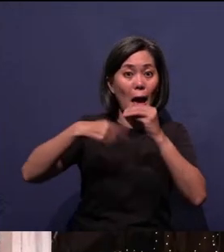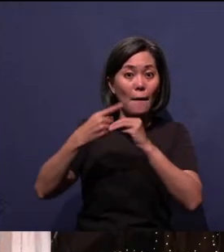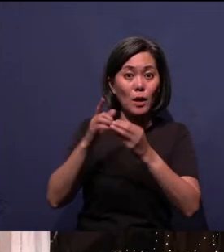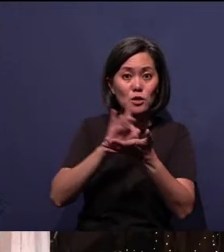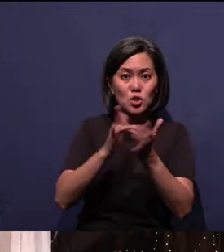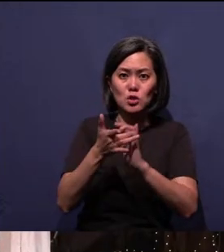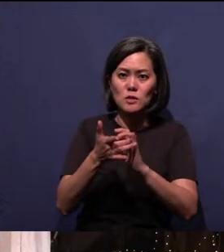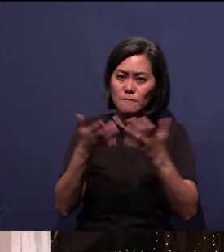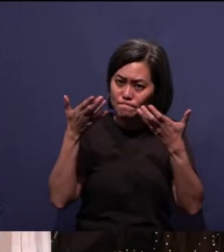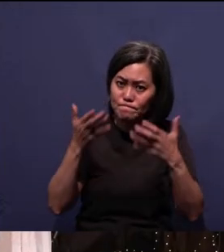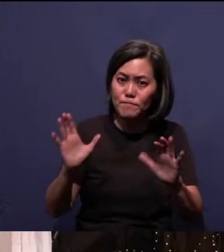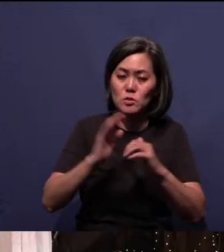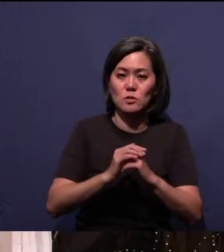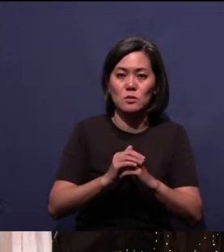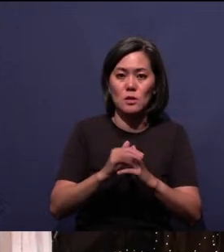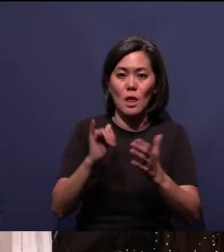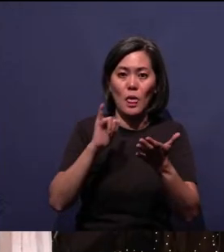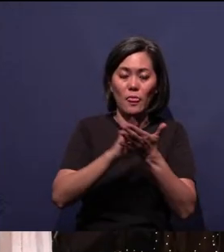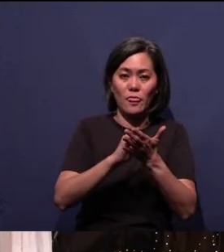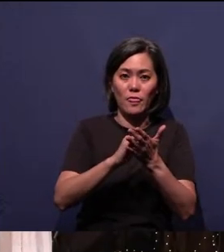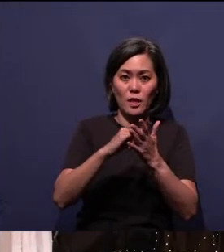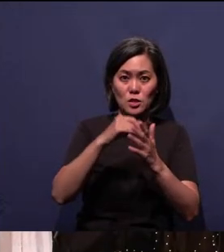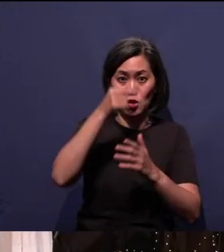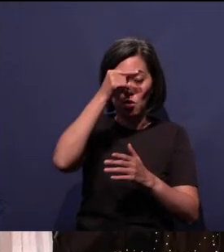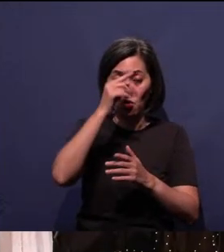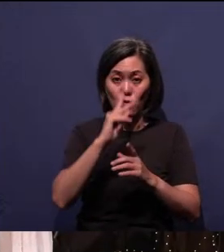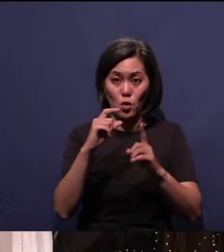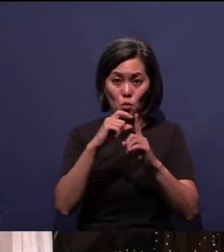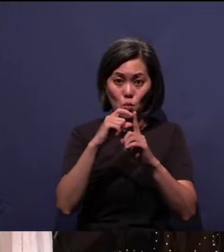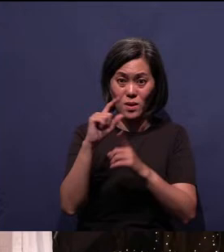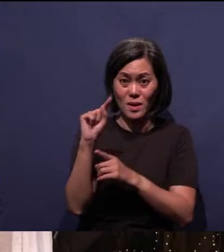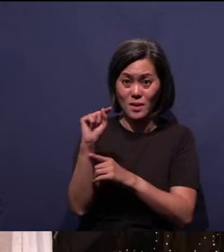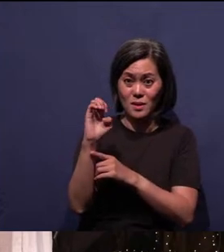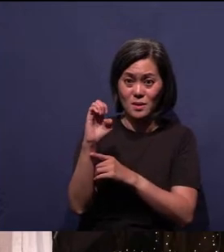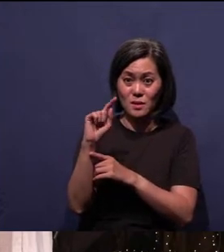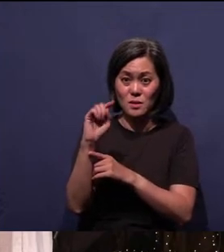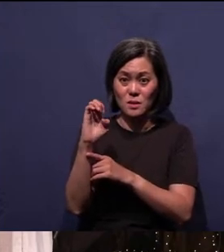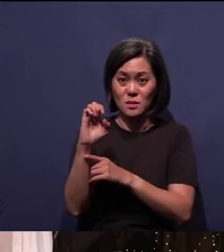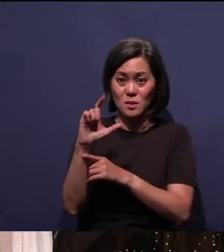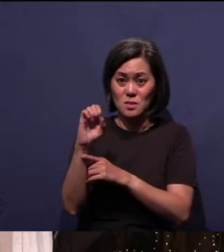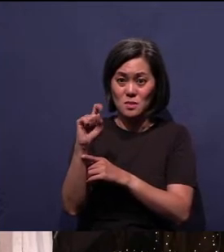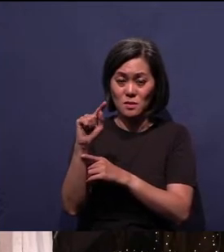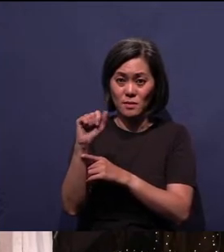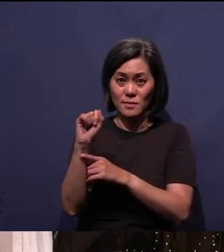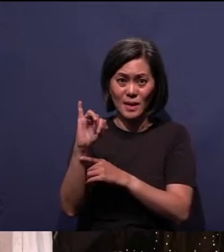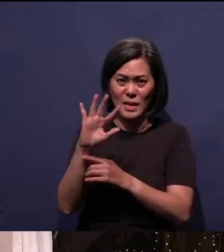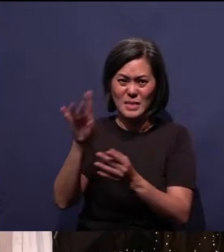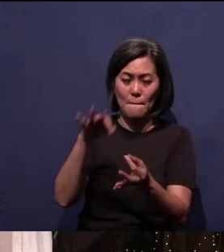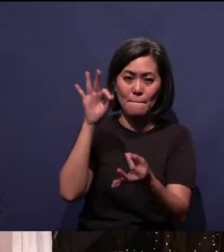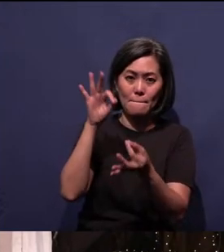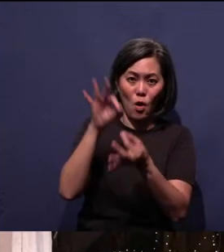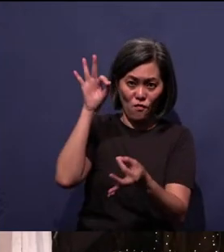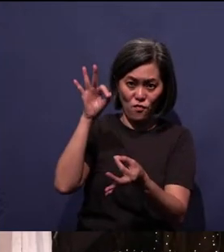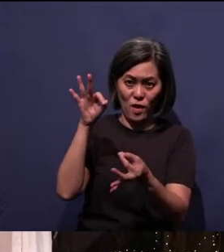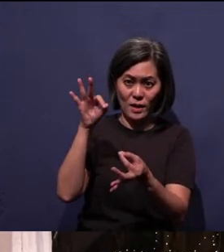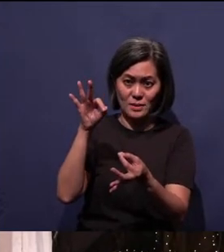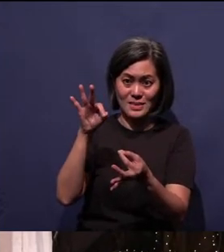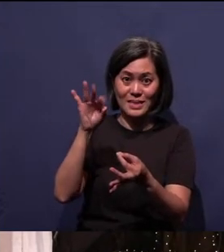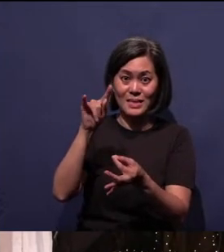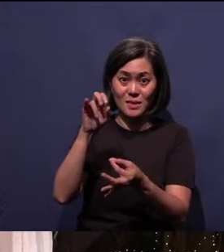And this word, this Greek word tetelestai is in a perfect verb tense in Greek, which means completed in the past,